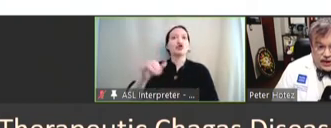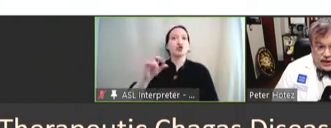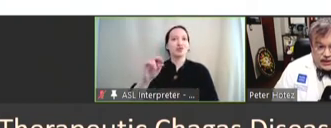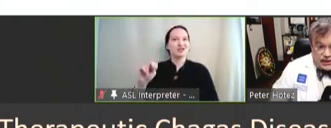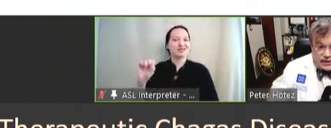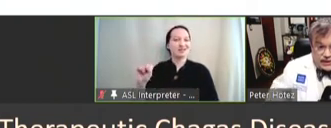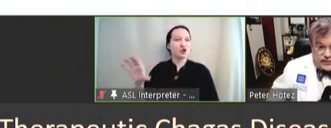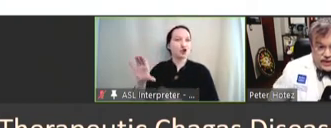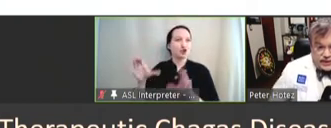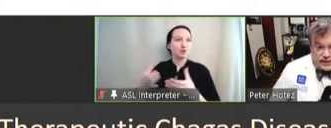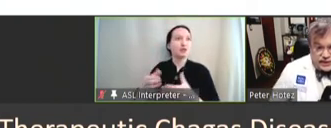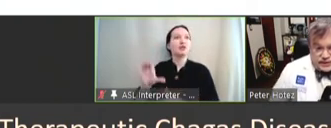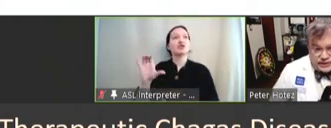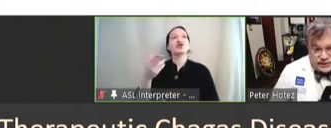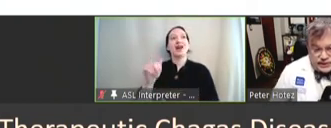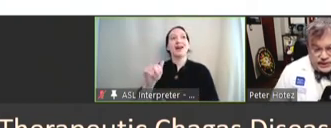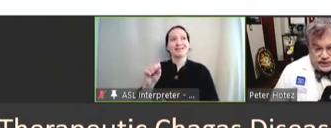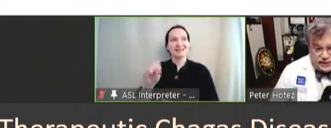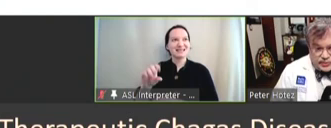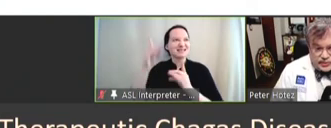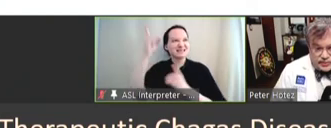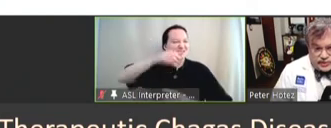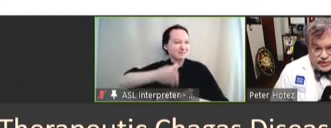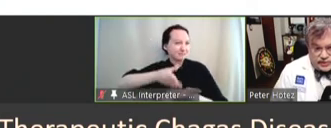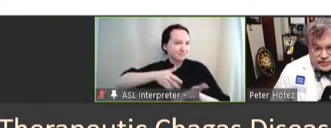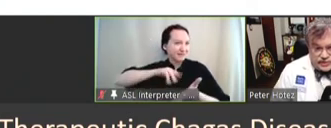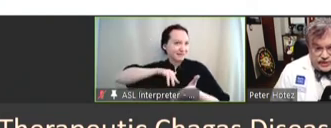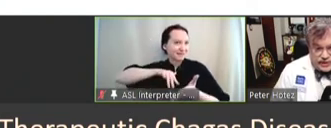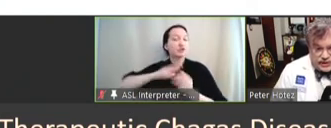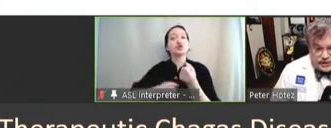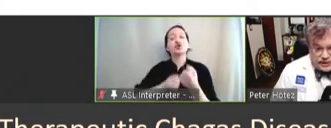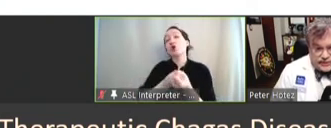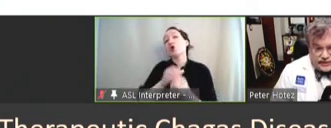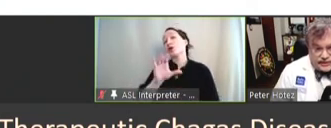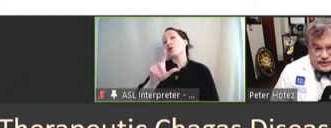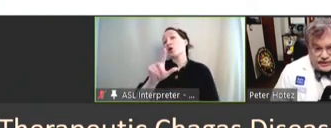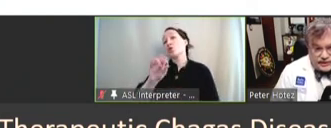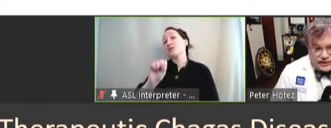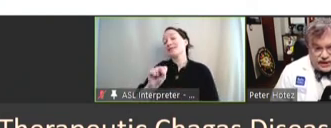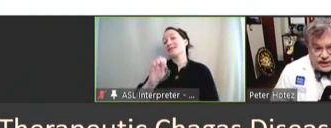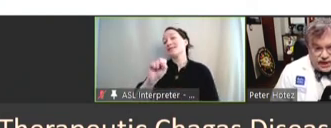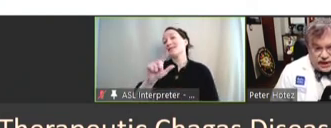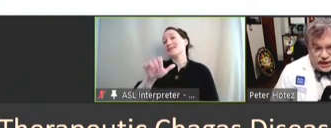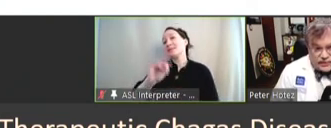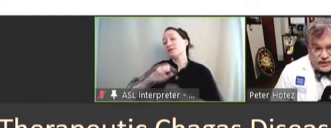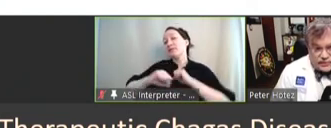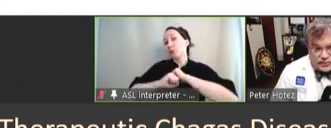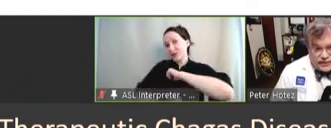Chagas disease vaccine, and this is actually supported by the Carlos Slim Foundation and moving